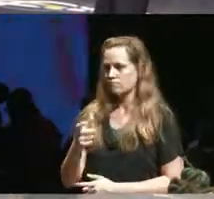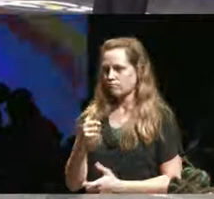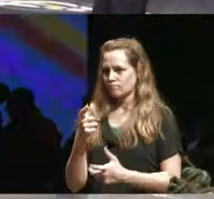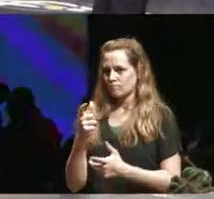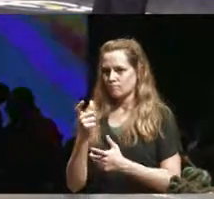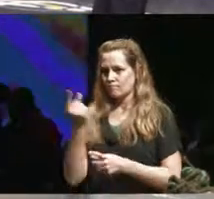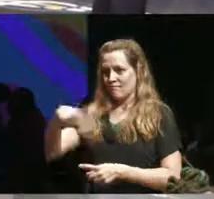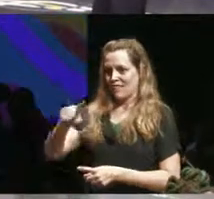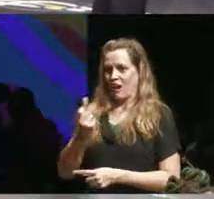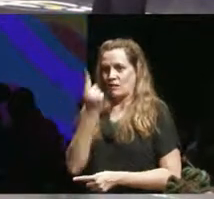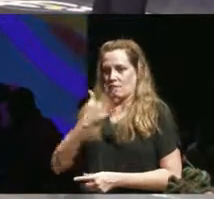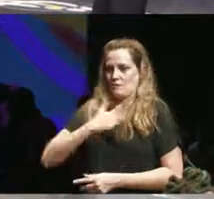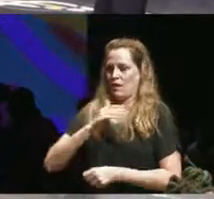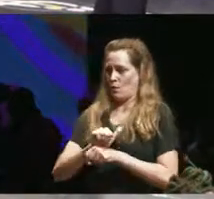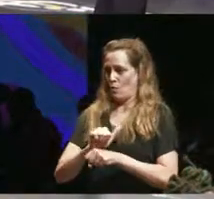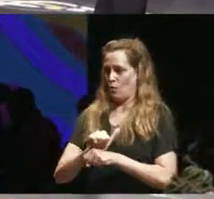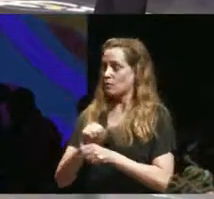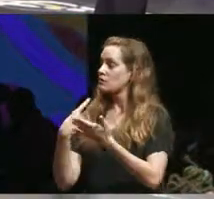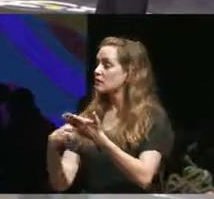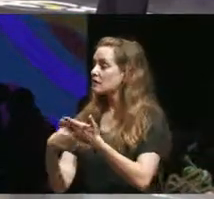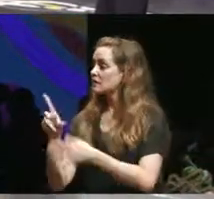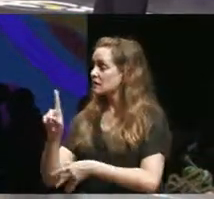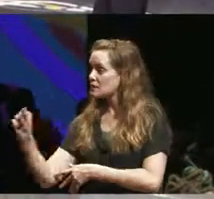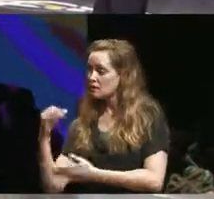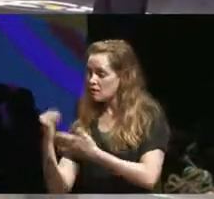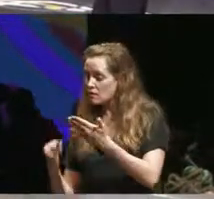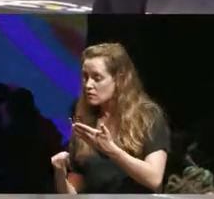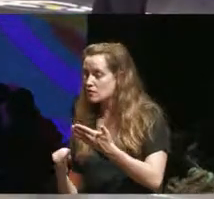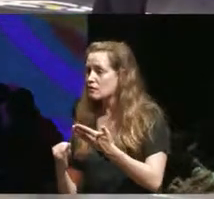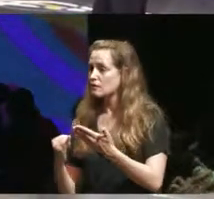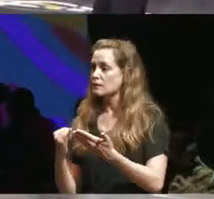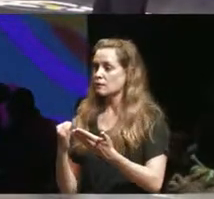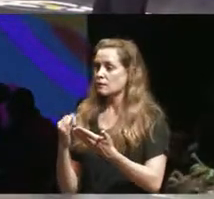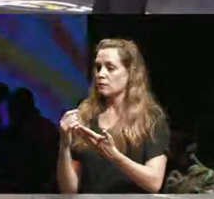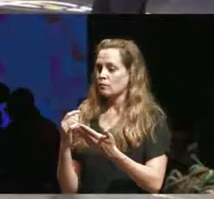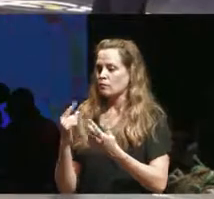we talk about disability arts we often I think we we necessarily focus on the